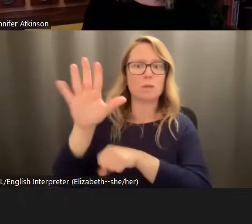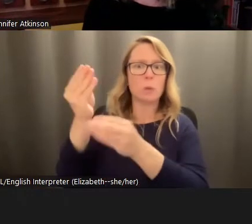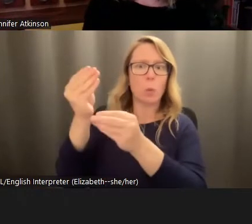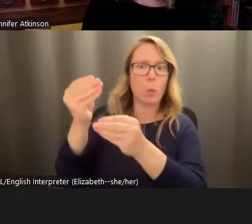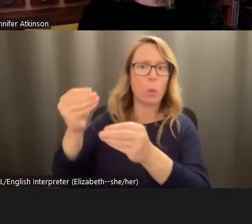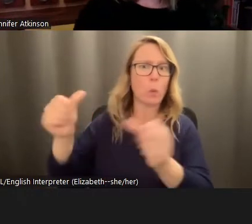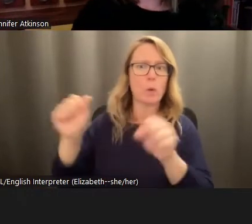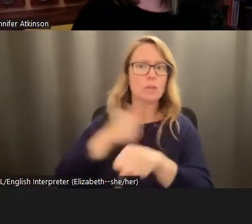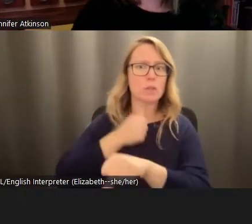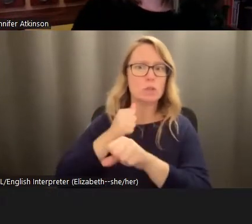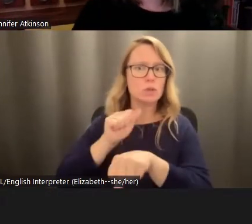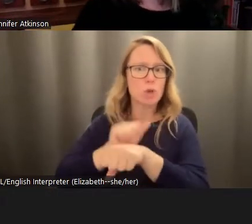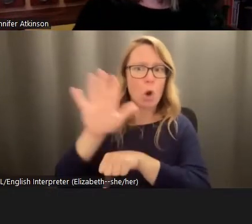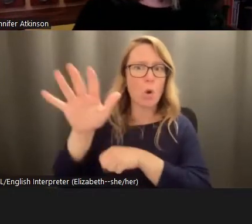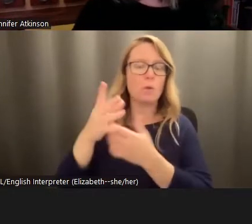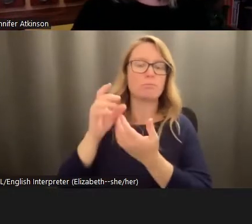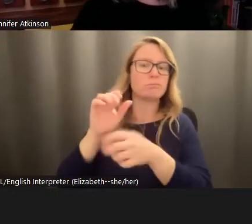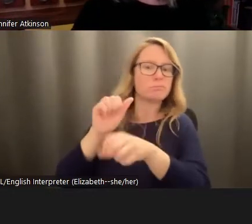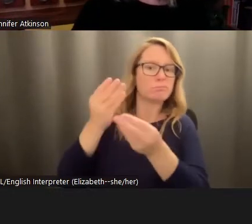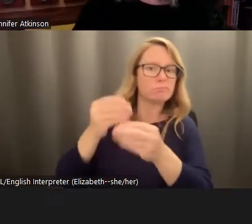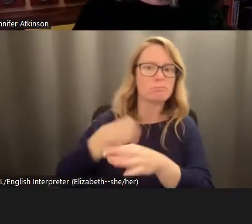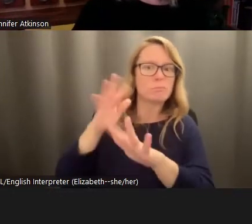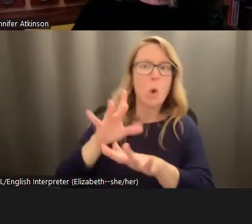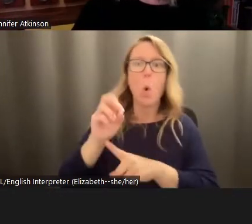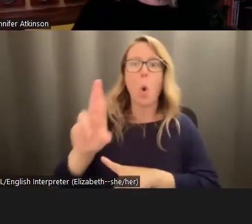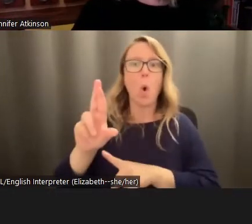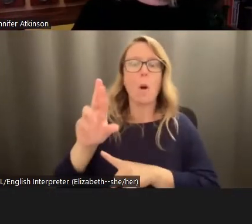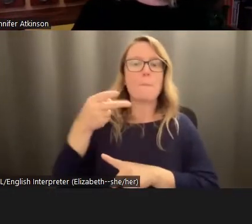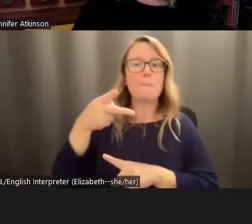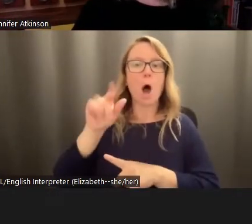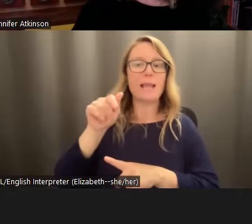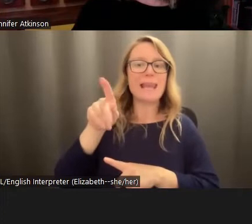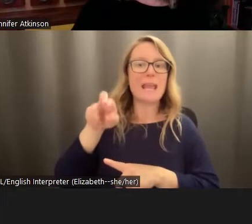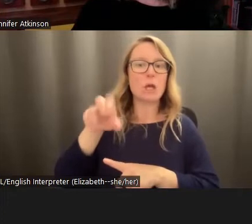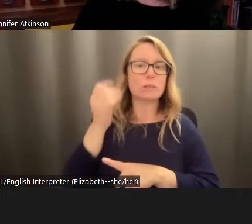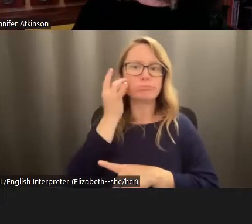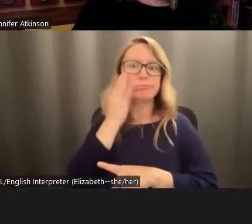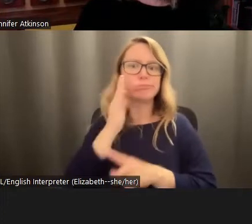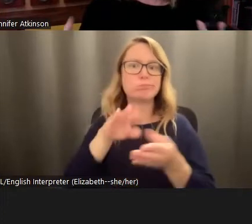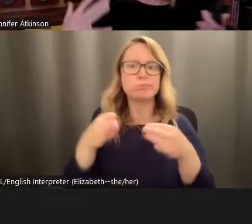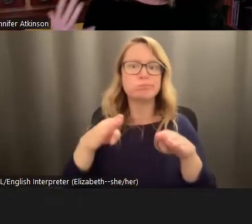death of pollinators. There aren't really any established social structures to acknowledge that, at least within the